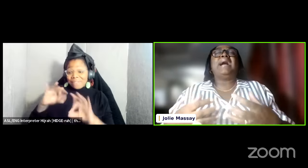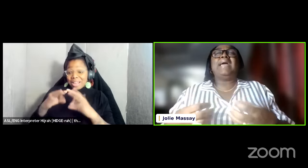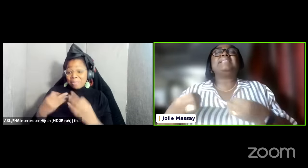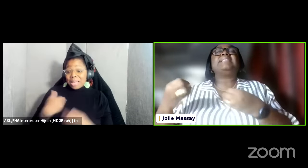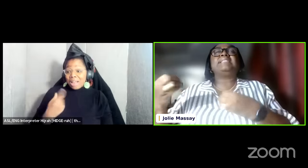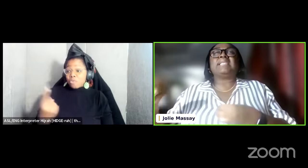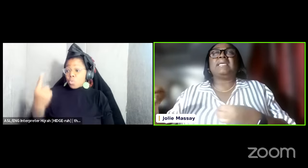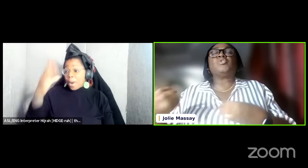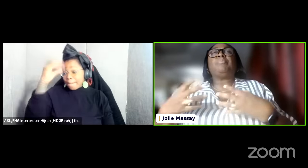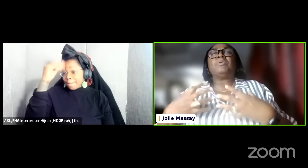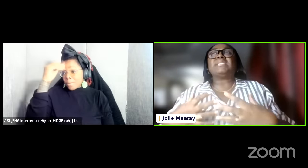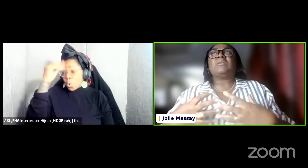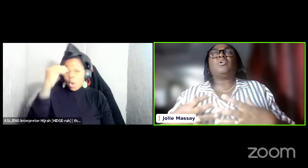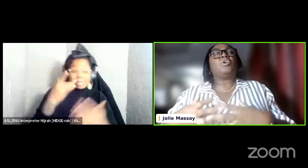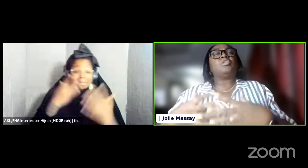that's what we were told, that there's the marriage, early marriage in the provinces, in the depths of the country. But in fact this story still exists.